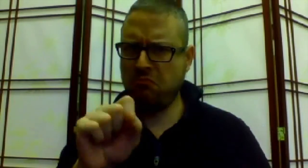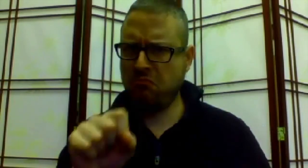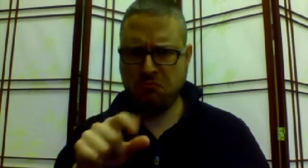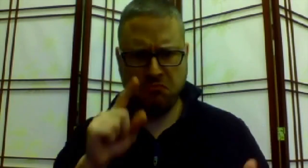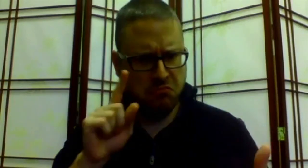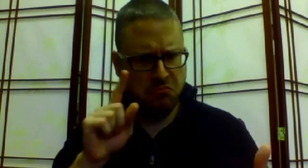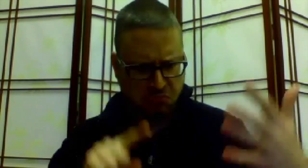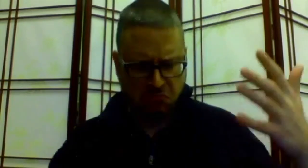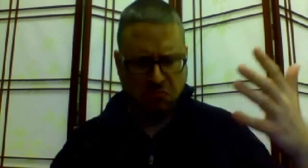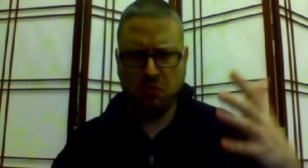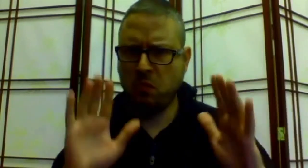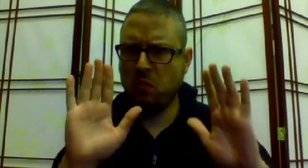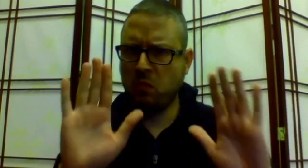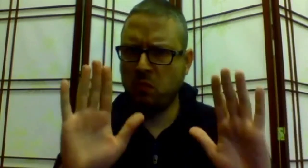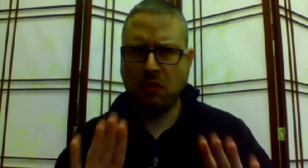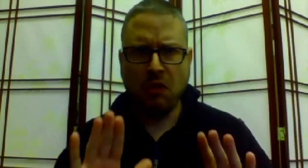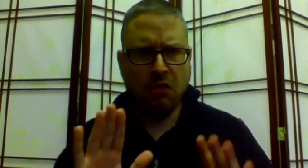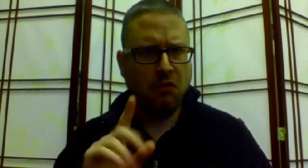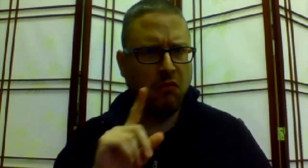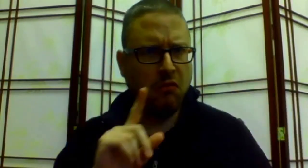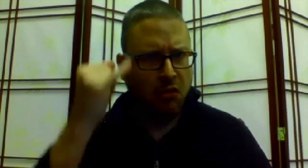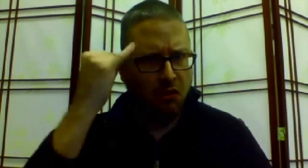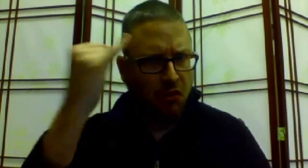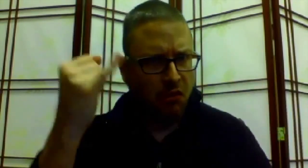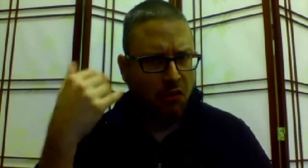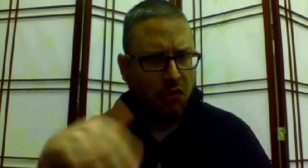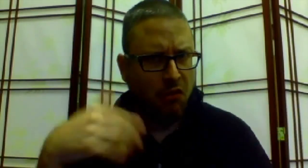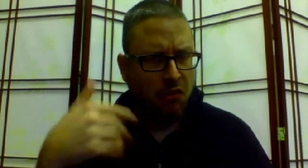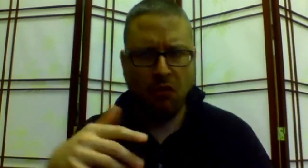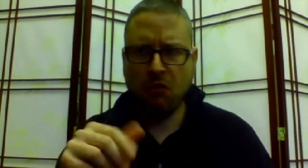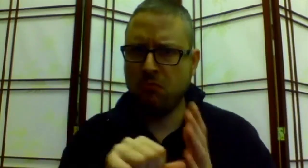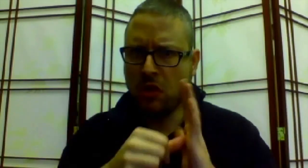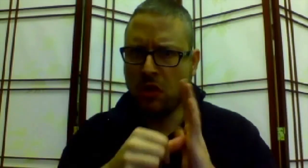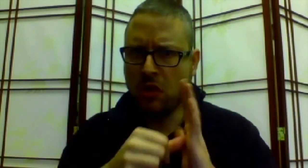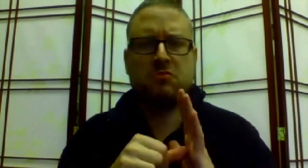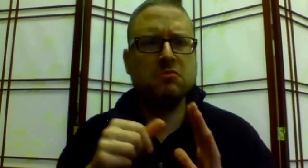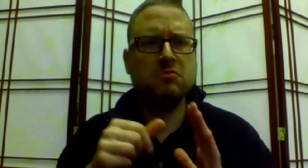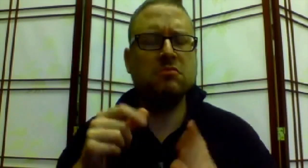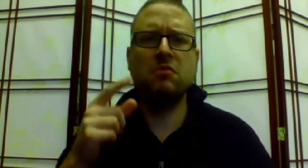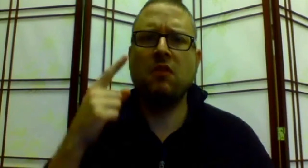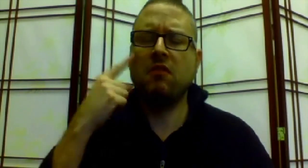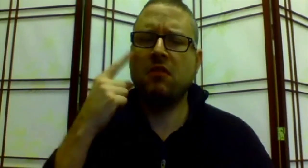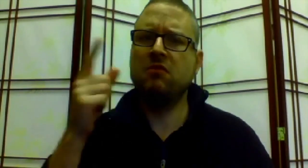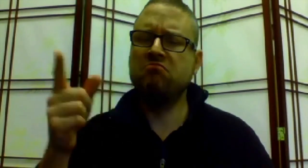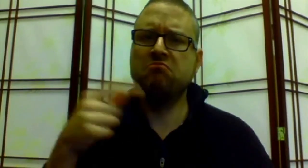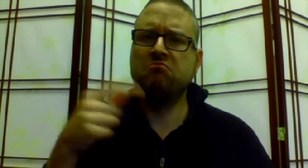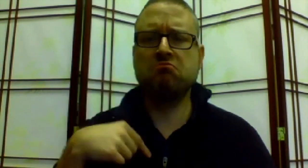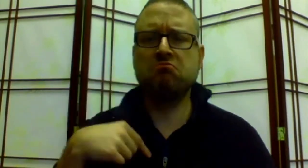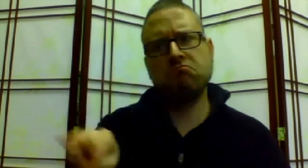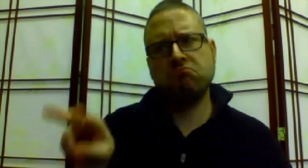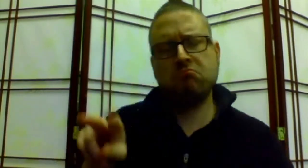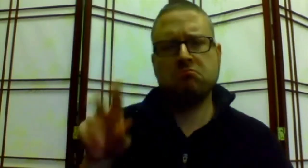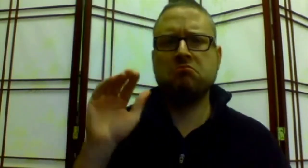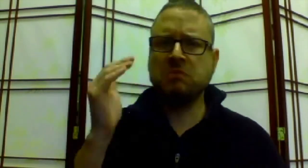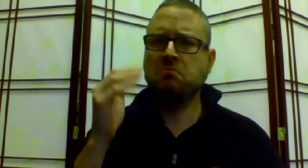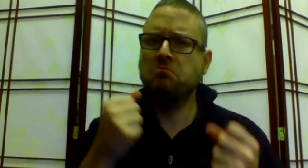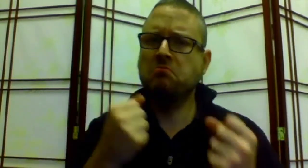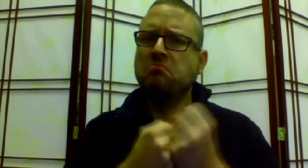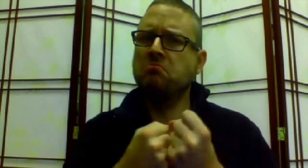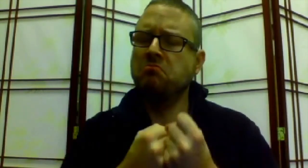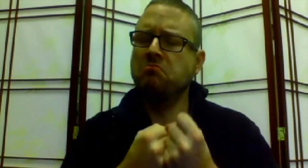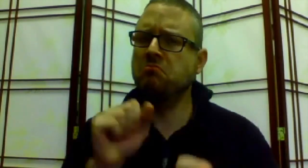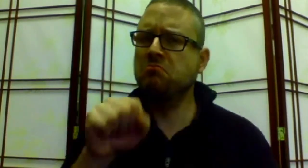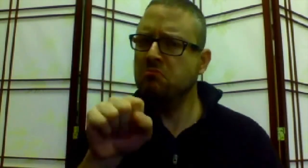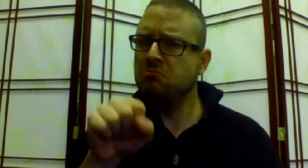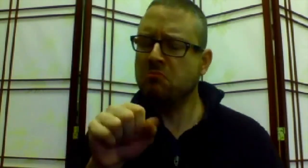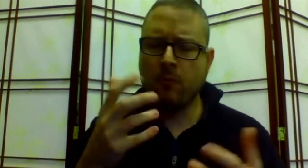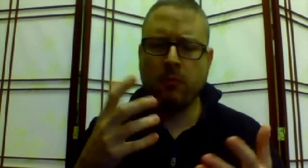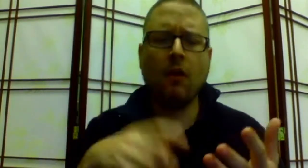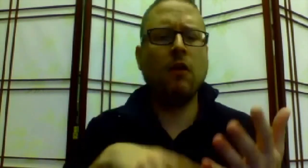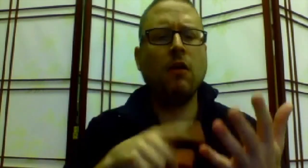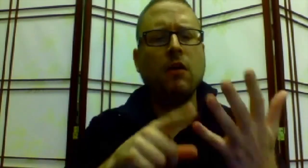that she supports all five points we made.